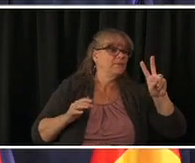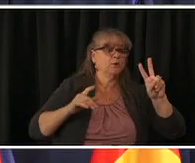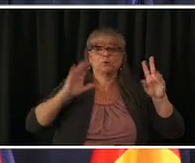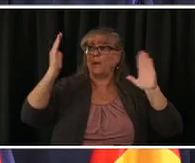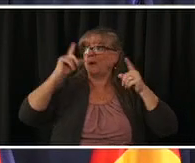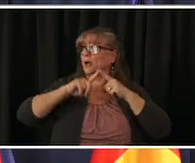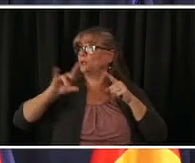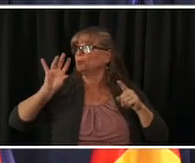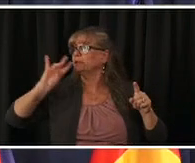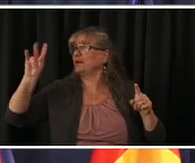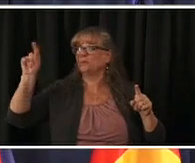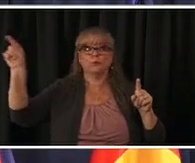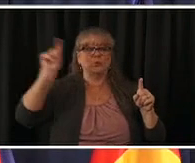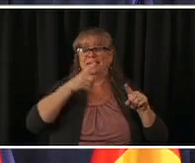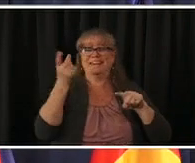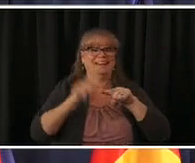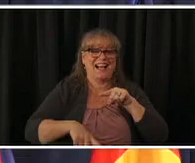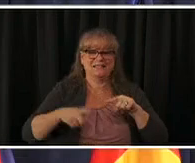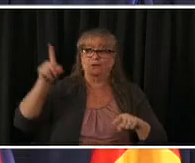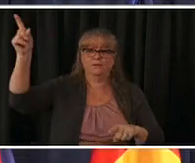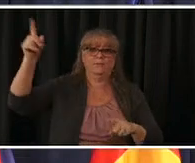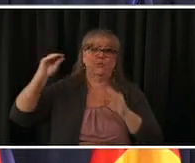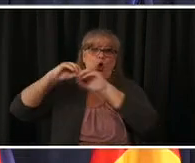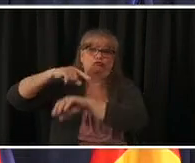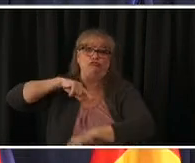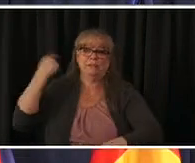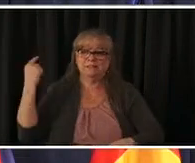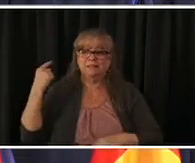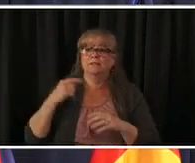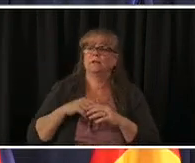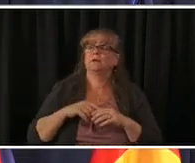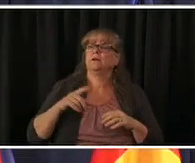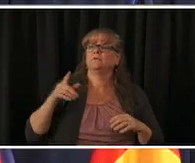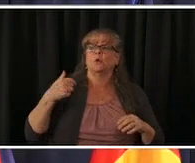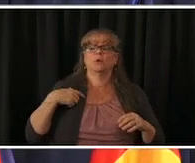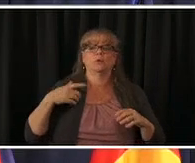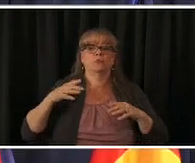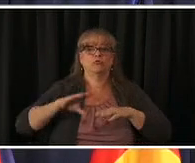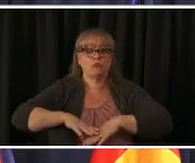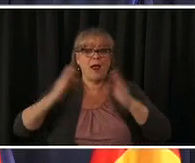everybody we're excited by that we are as a state we have the infrastructure in place it'll take